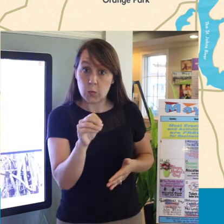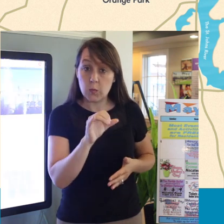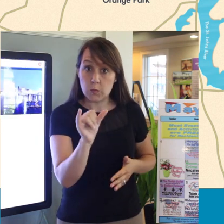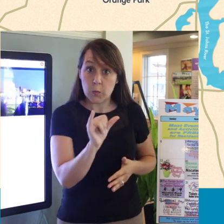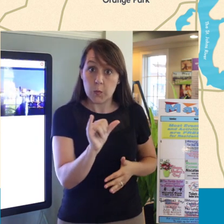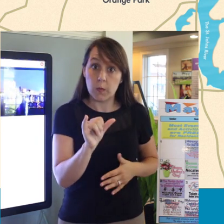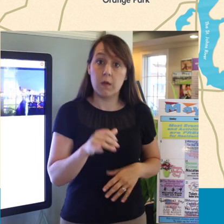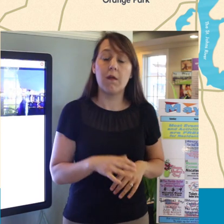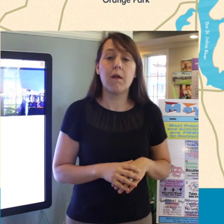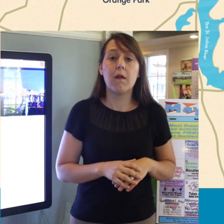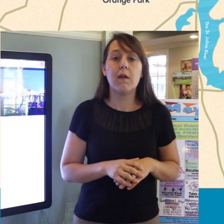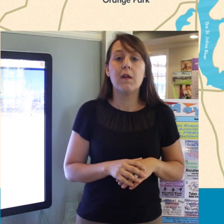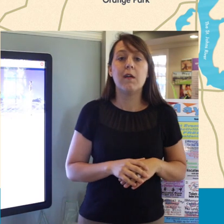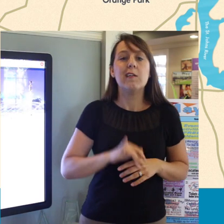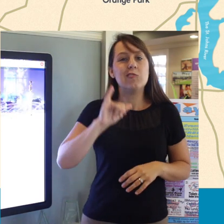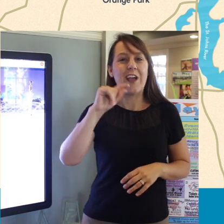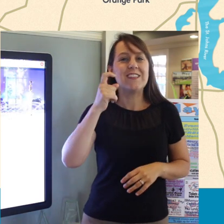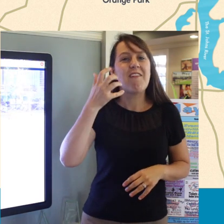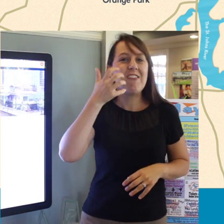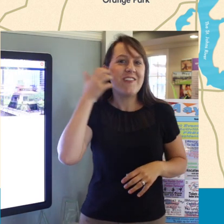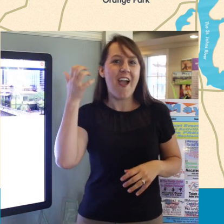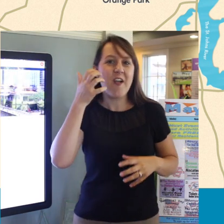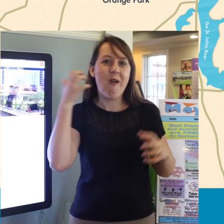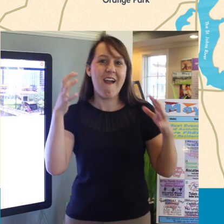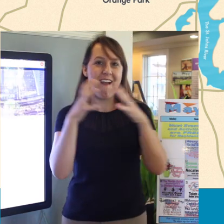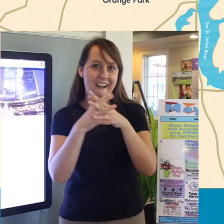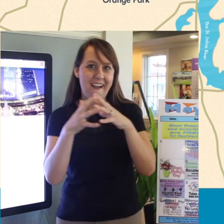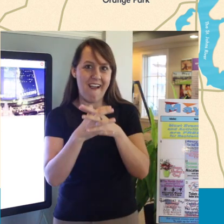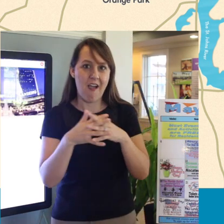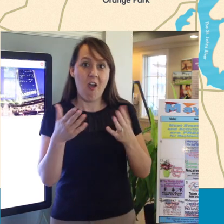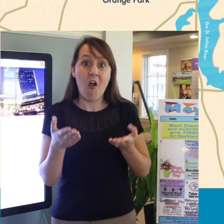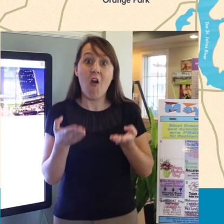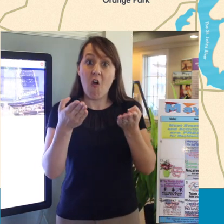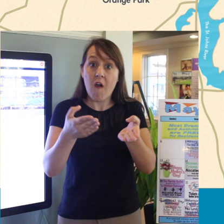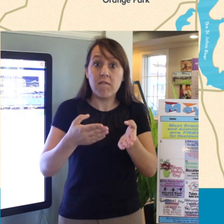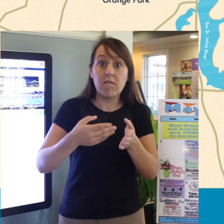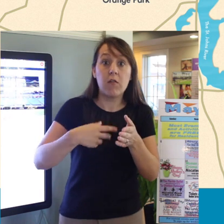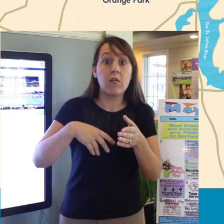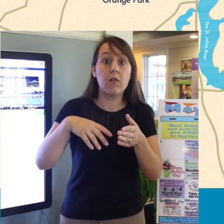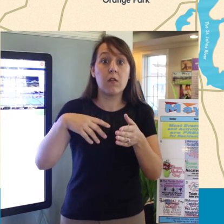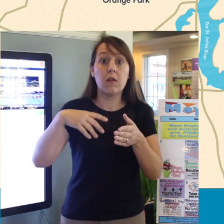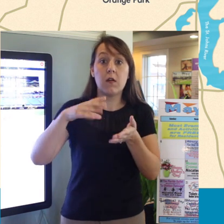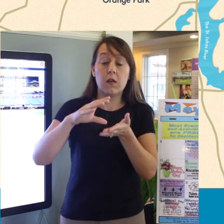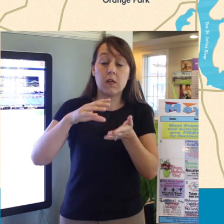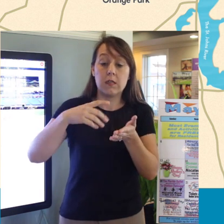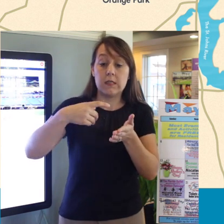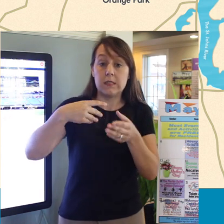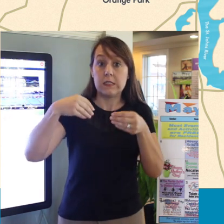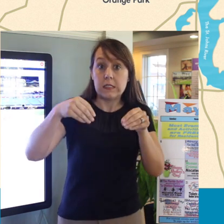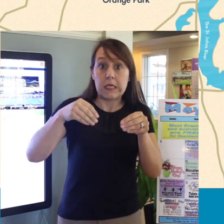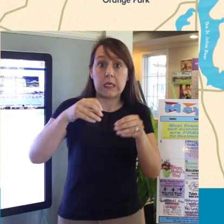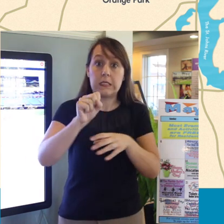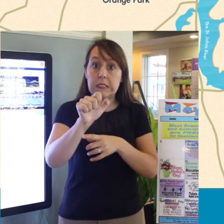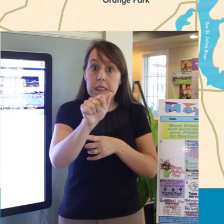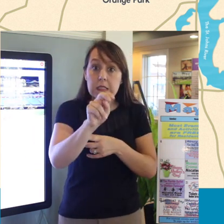With the Jacksonville Jaguars, they offer Nocatee Residents a discount on season tickets, group sale tickets,